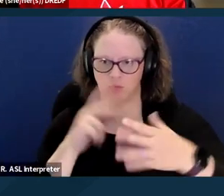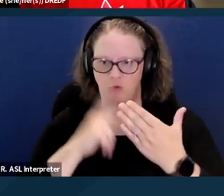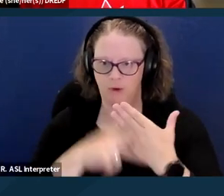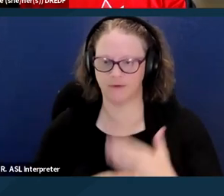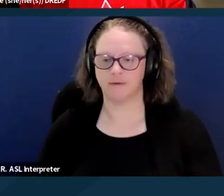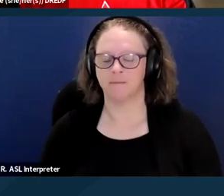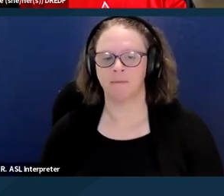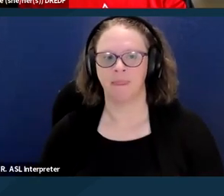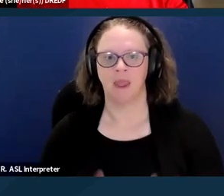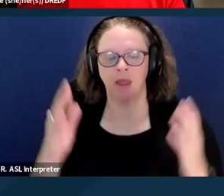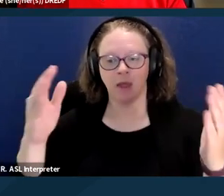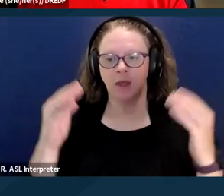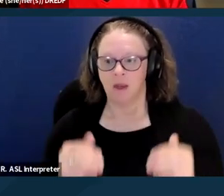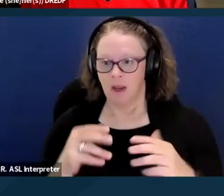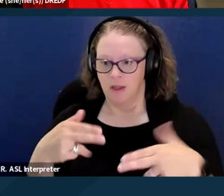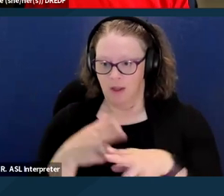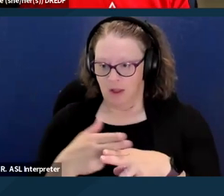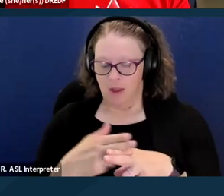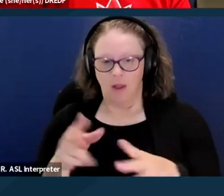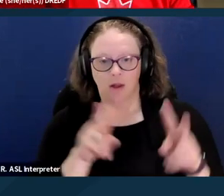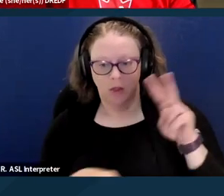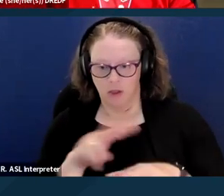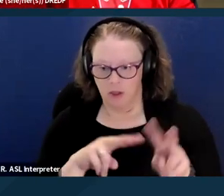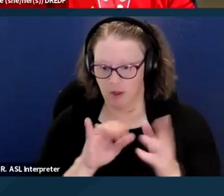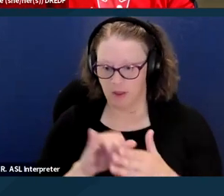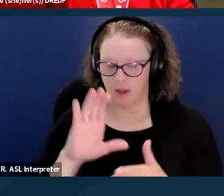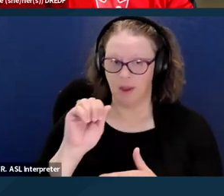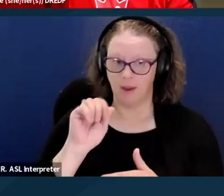The next slide then is looking at the CalAIM housing community supports.